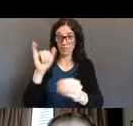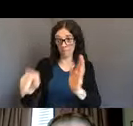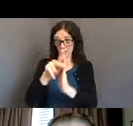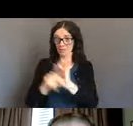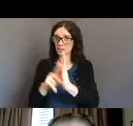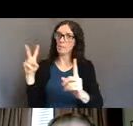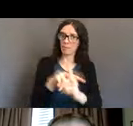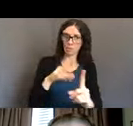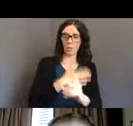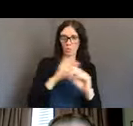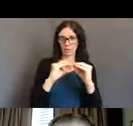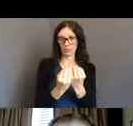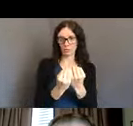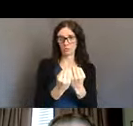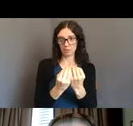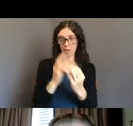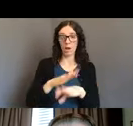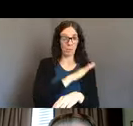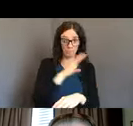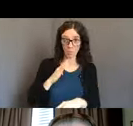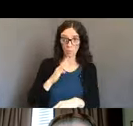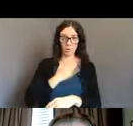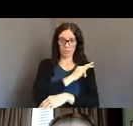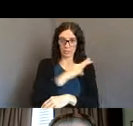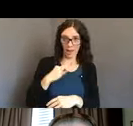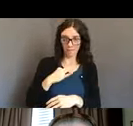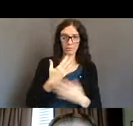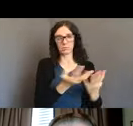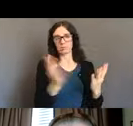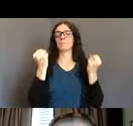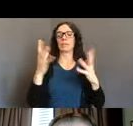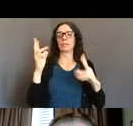once we started realizing that this virus was not only going to impact our country, but also our state,